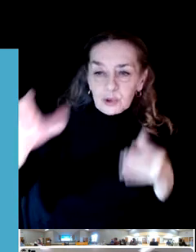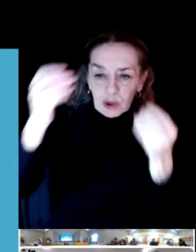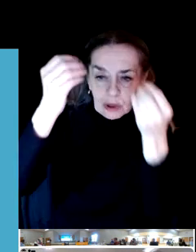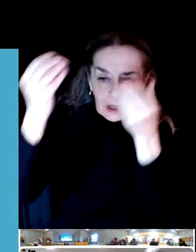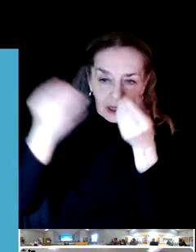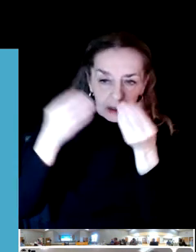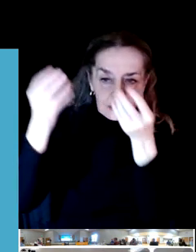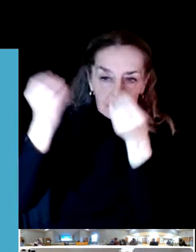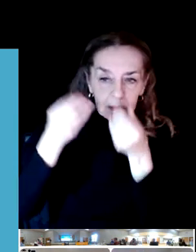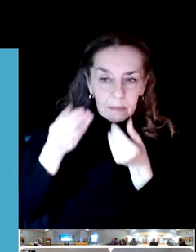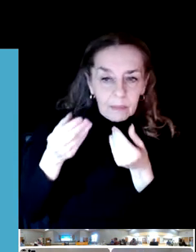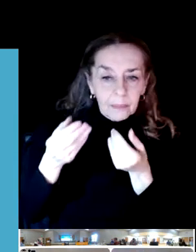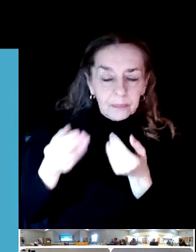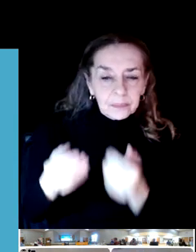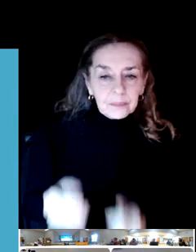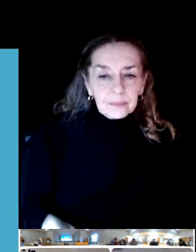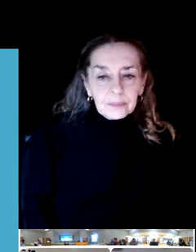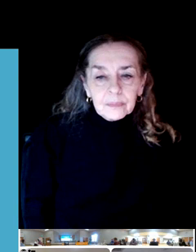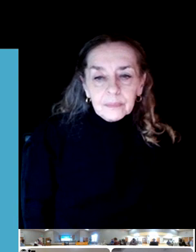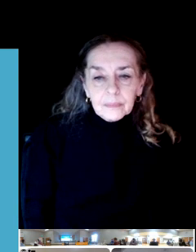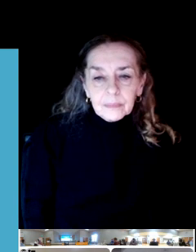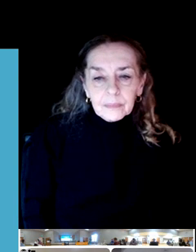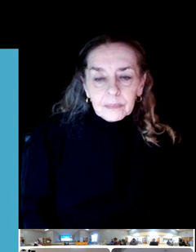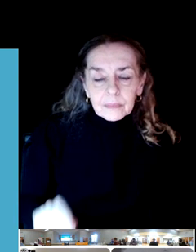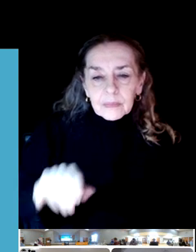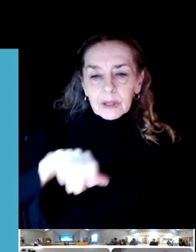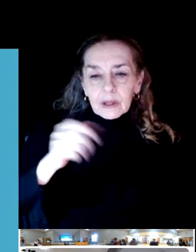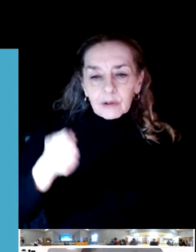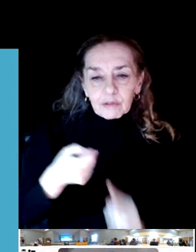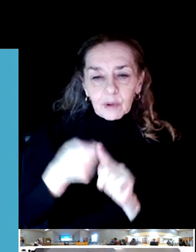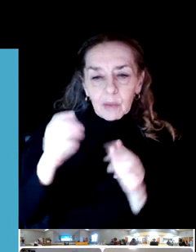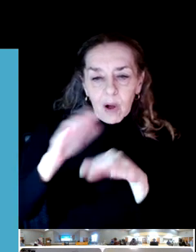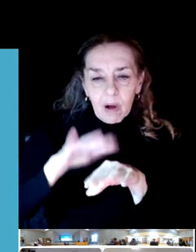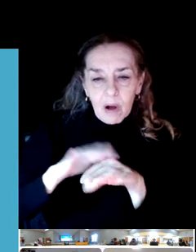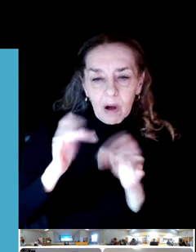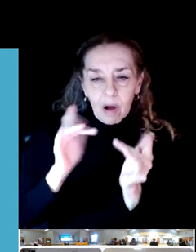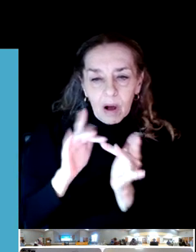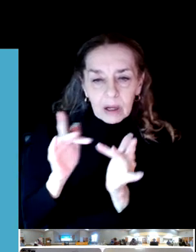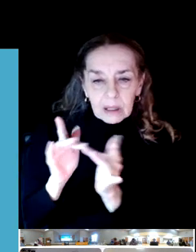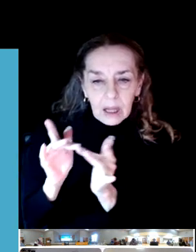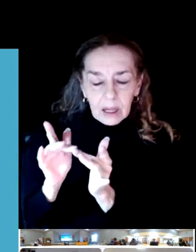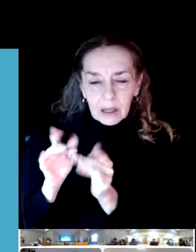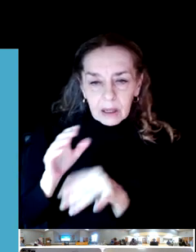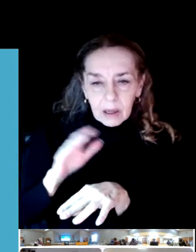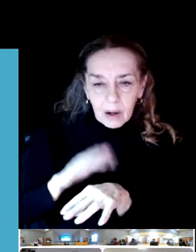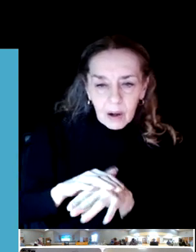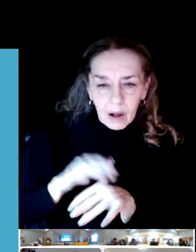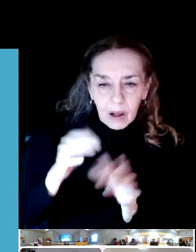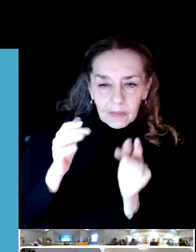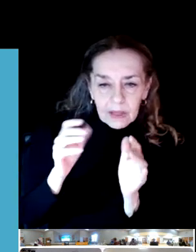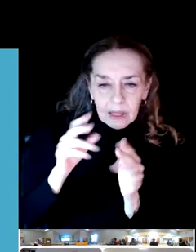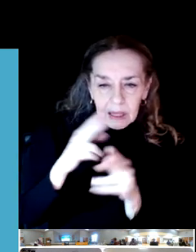Another question from our online audience that says, will the analysis also consider park fee structure?